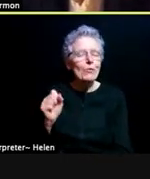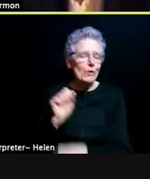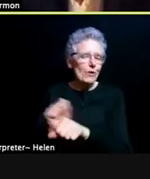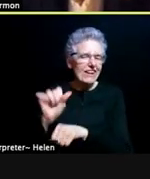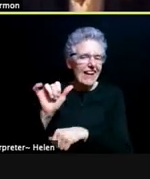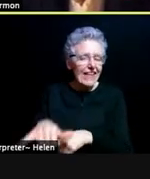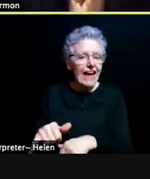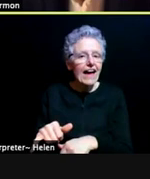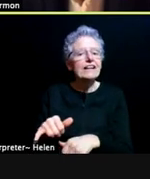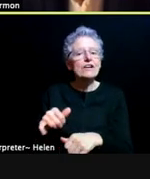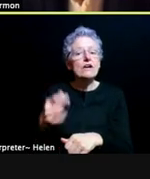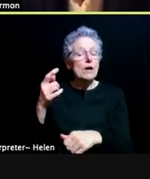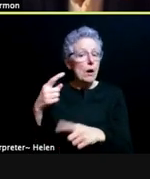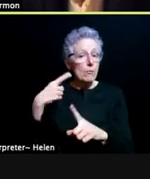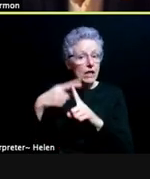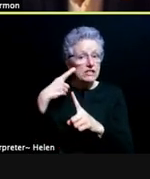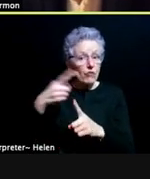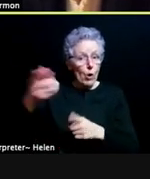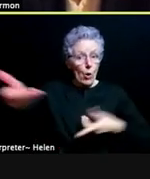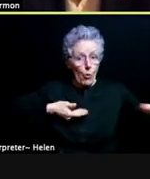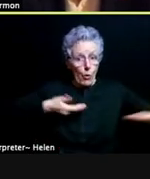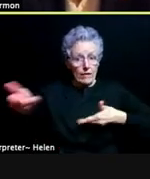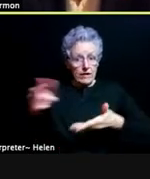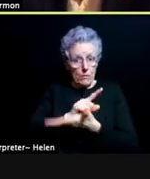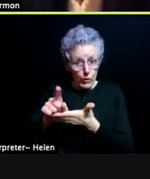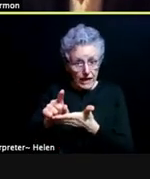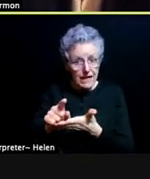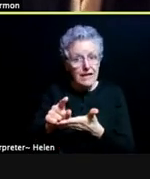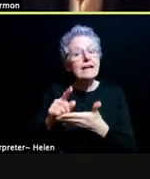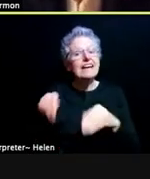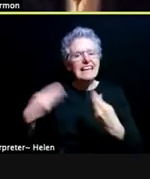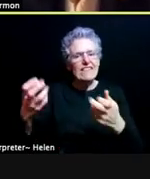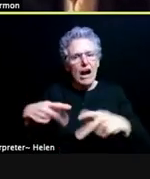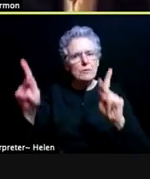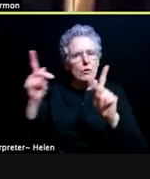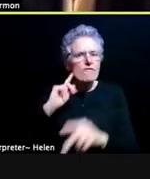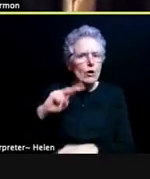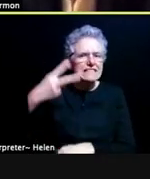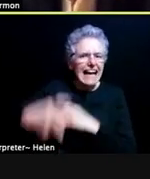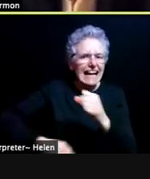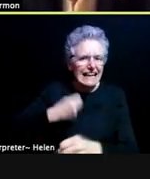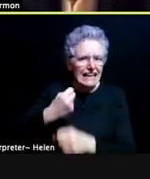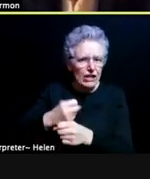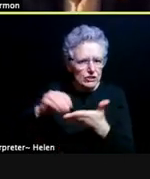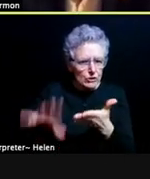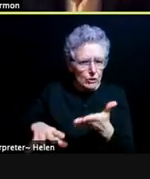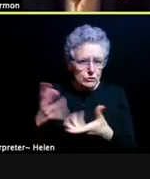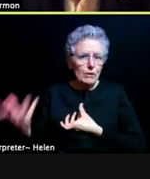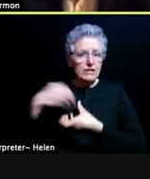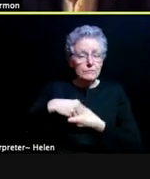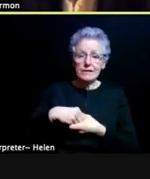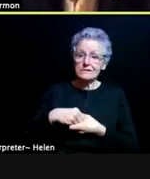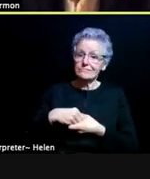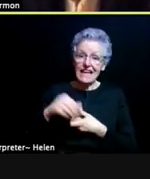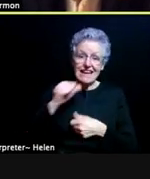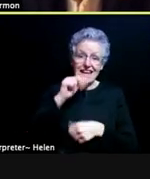making sure that there are opportunities for second year students to participate which is not normally what we do, but this is a very different year.